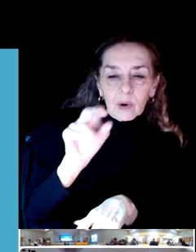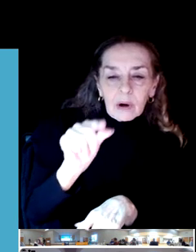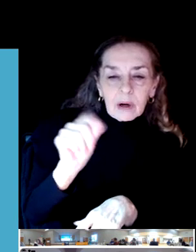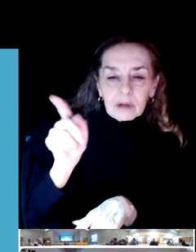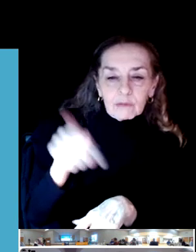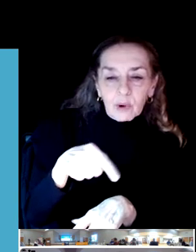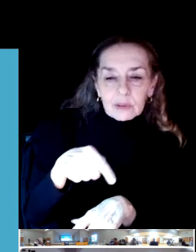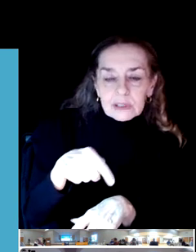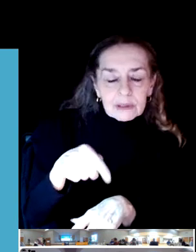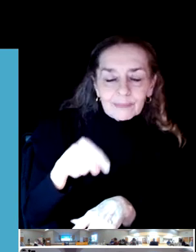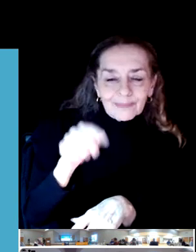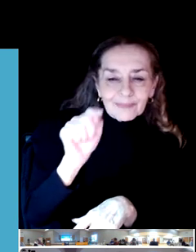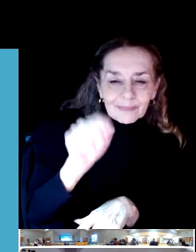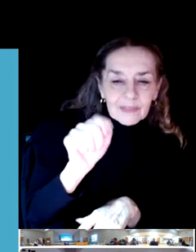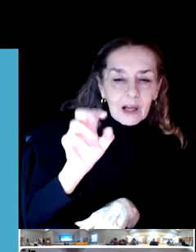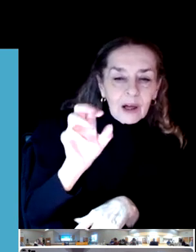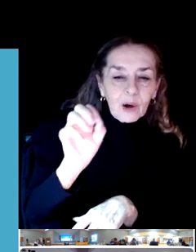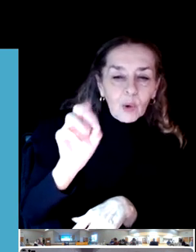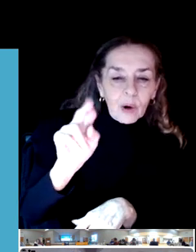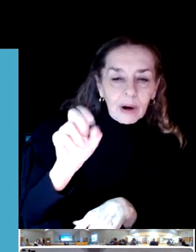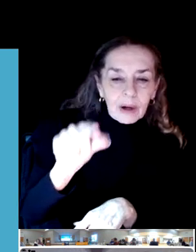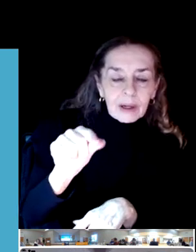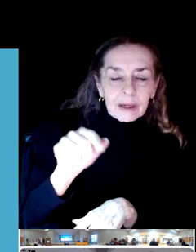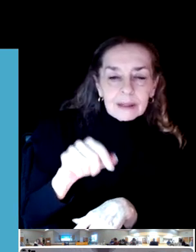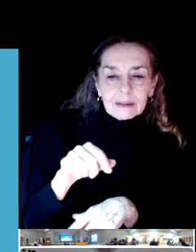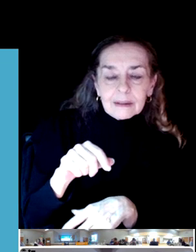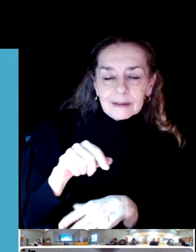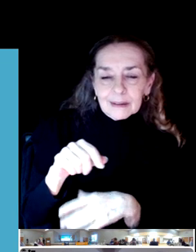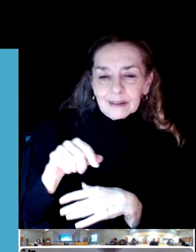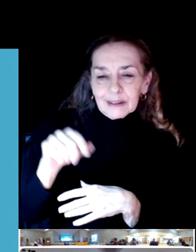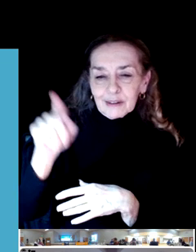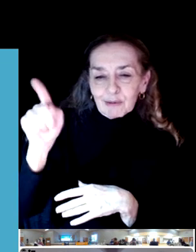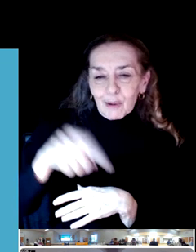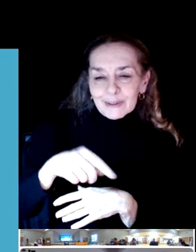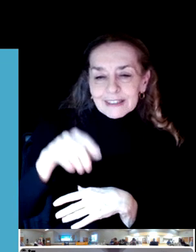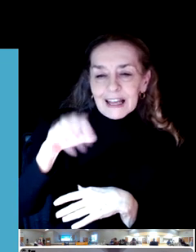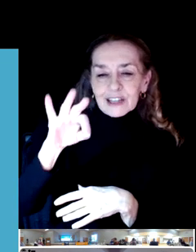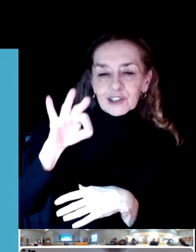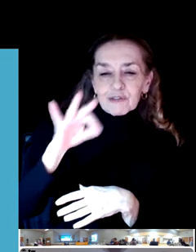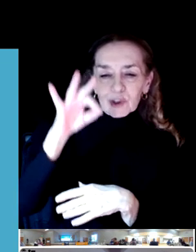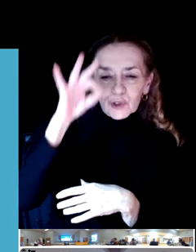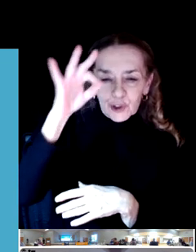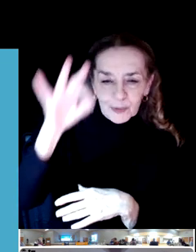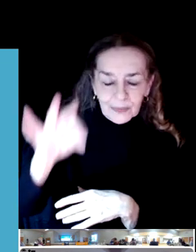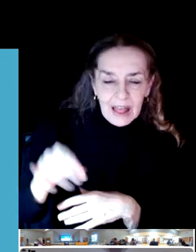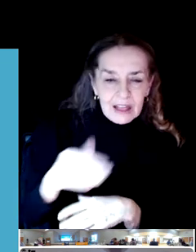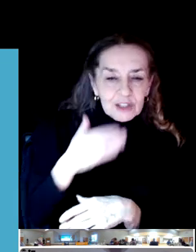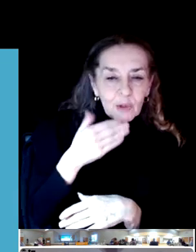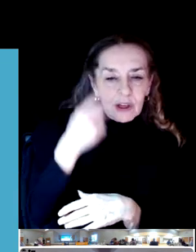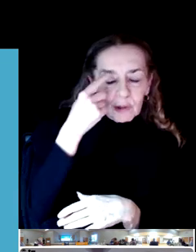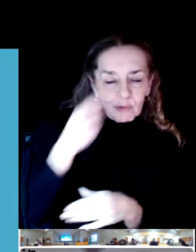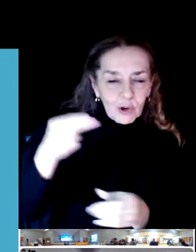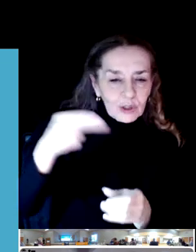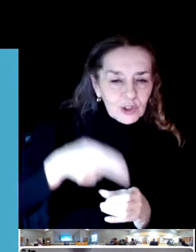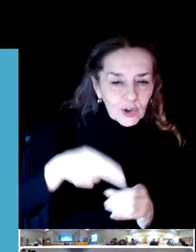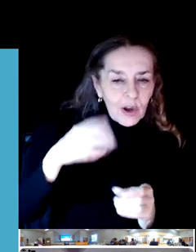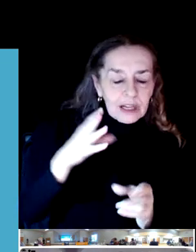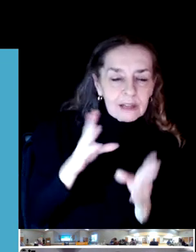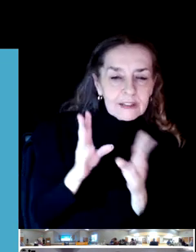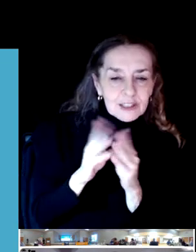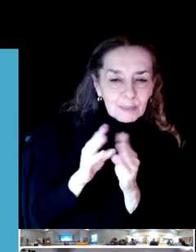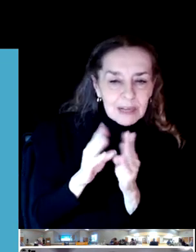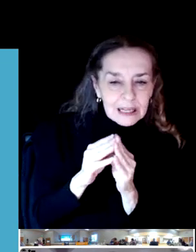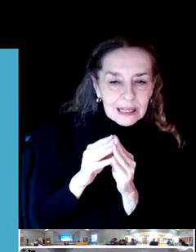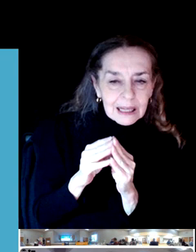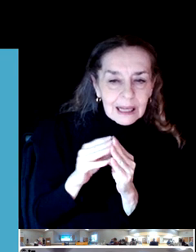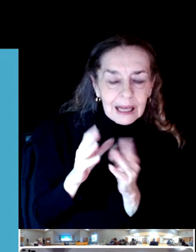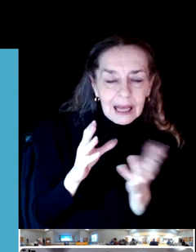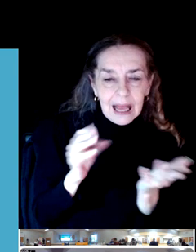So with that, thank you so much for joining this meeting to talk about Willamalane's comprehensive